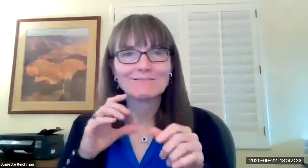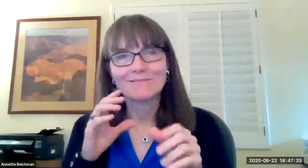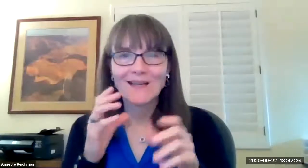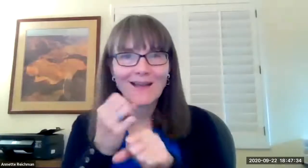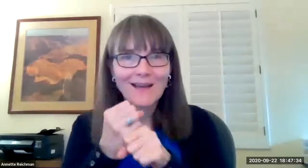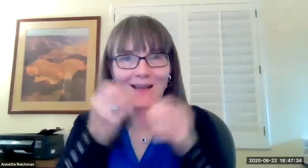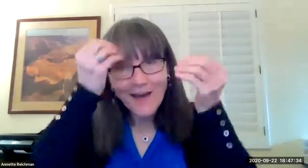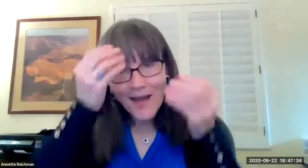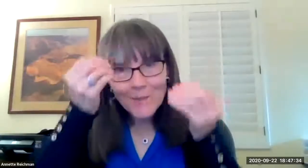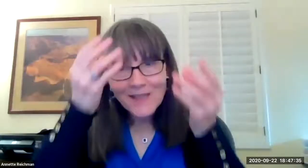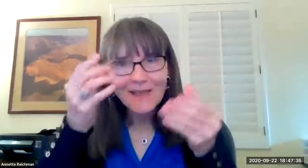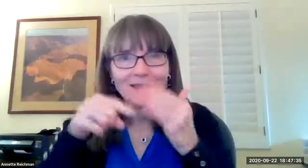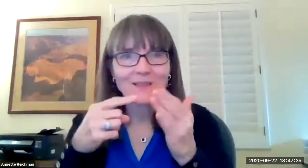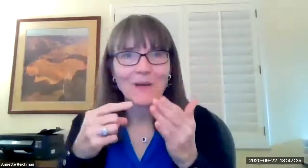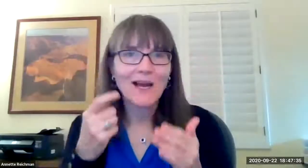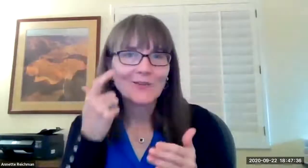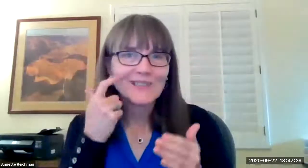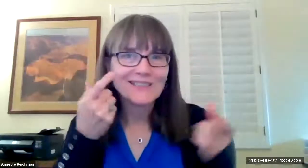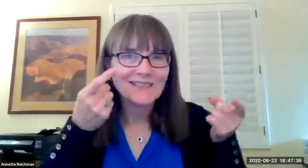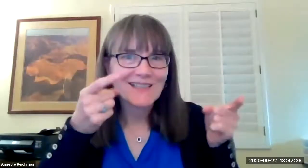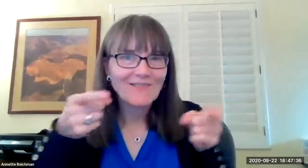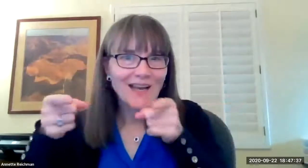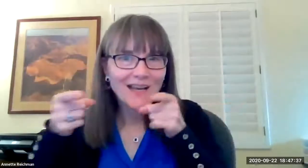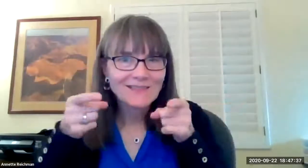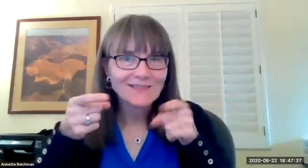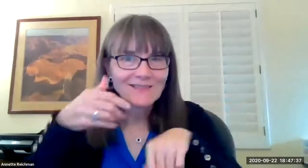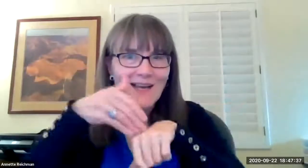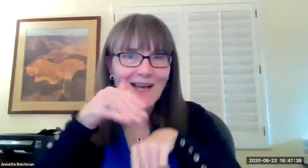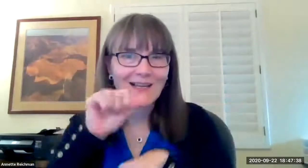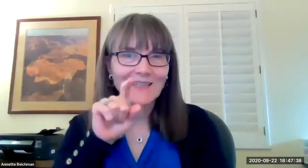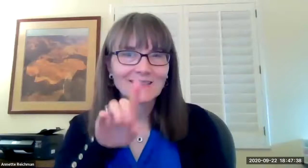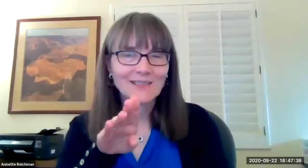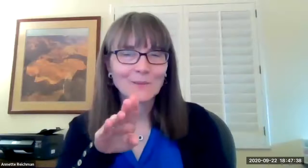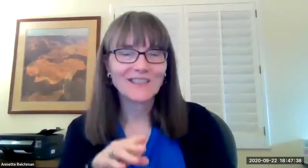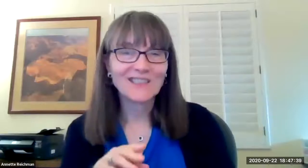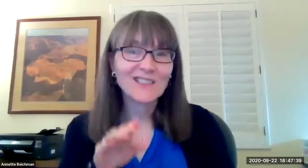come and ask questions